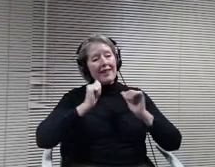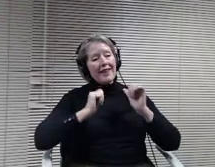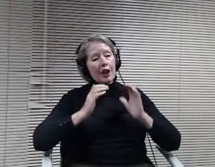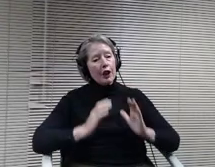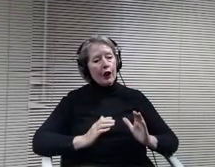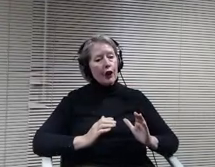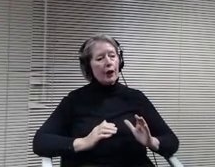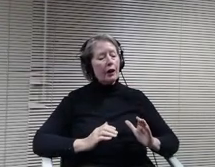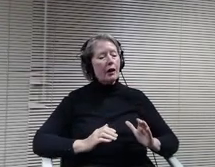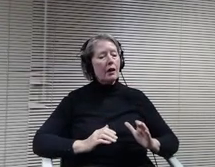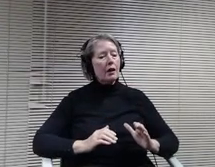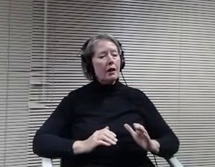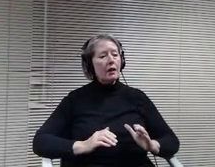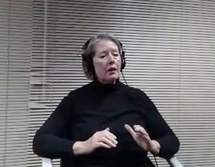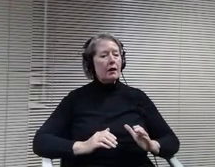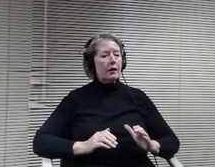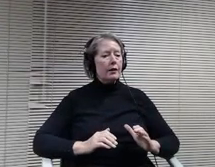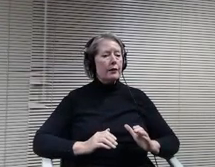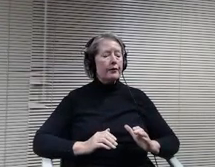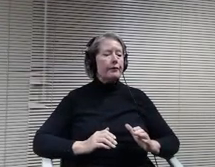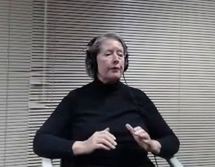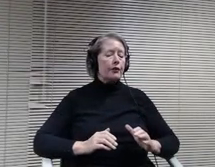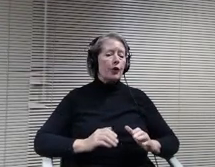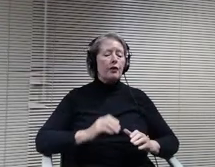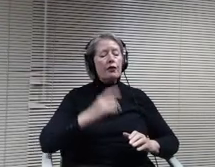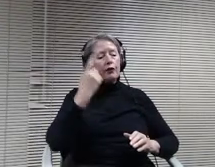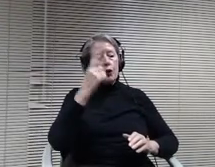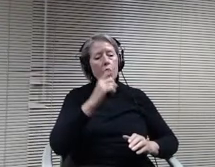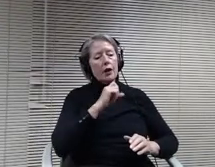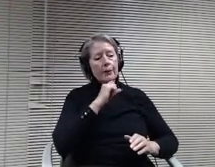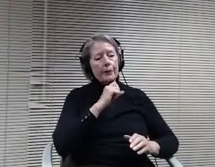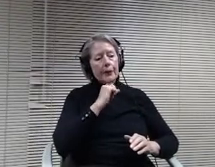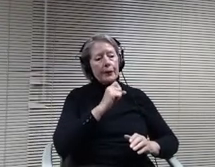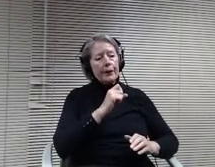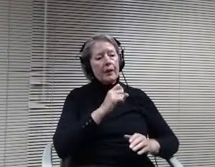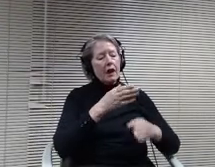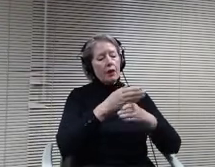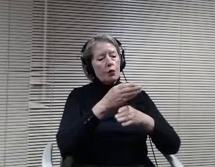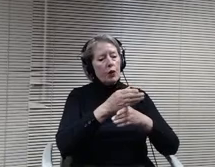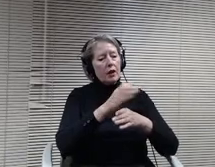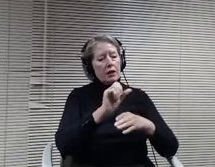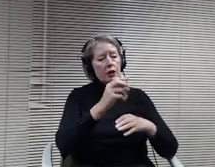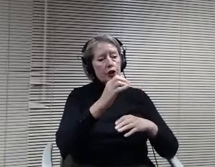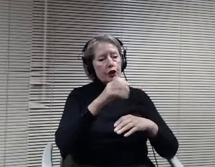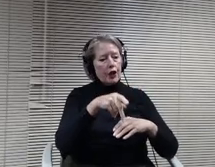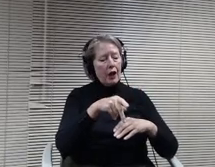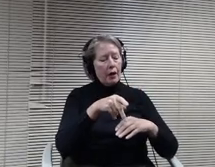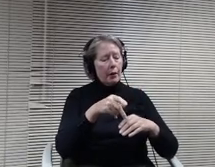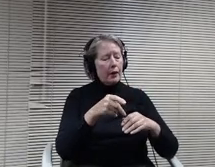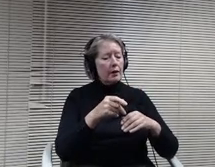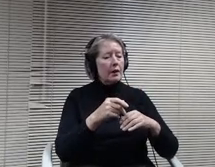accommodate some of the needs for the program. So we really tried to shoehorn in different spots, but it really is a.